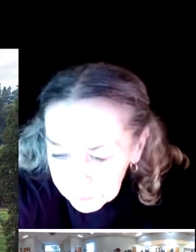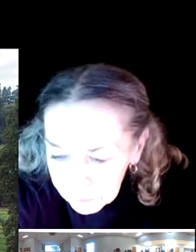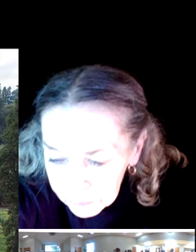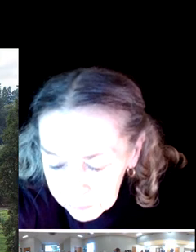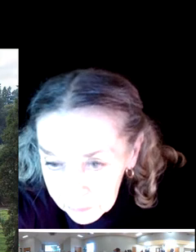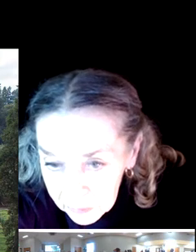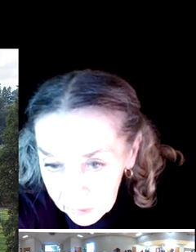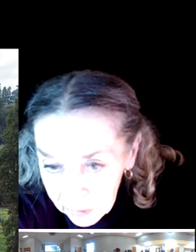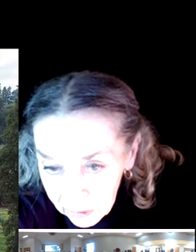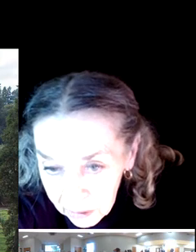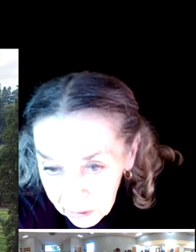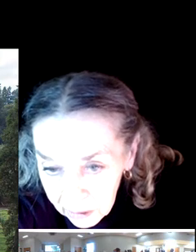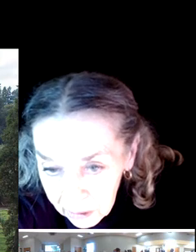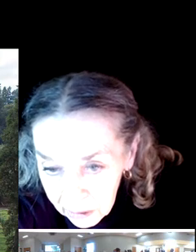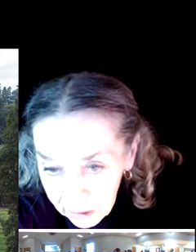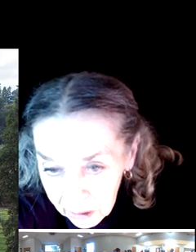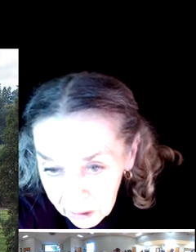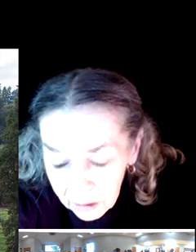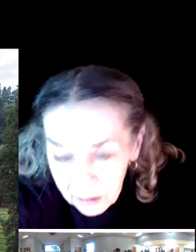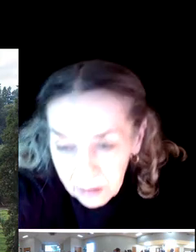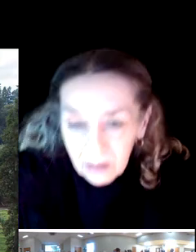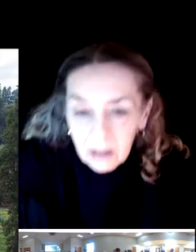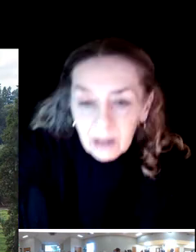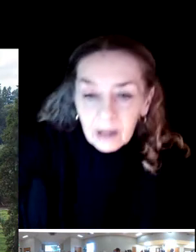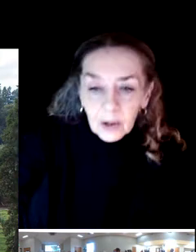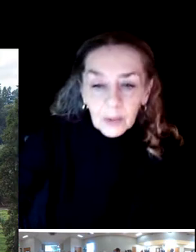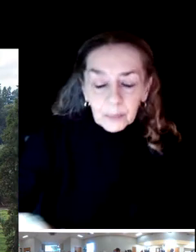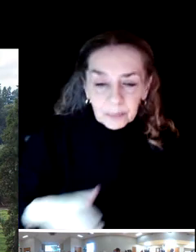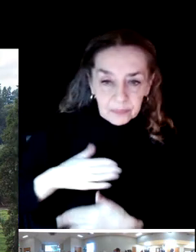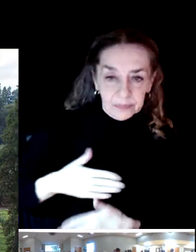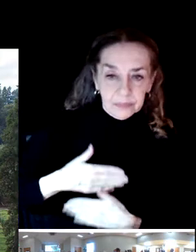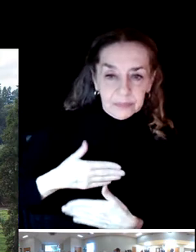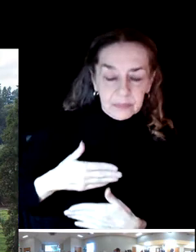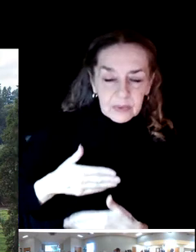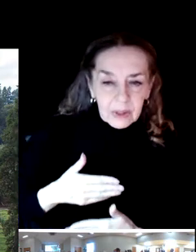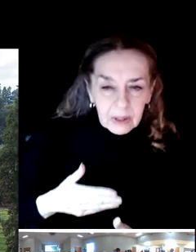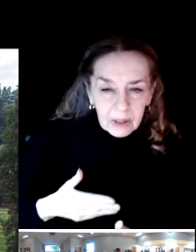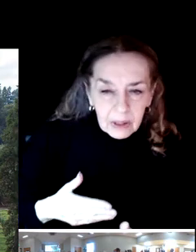Go ahead and write any questions on your question sheet,